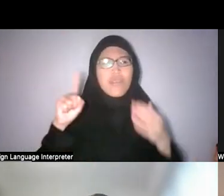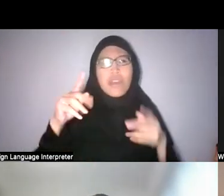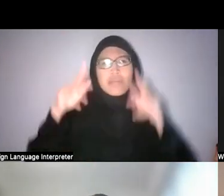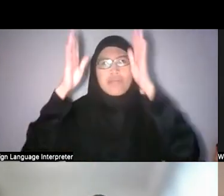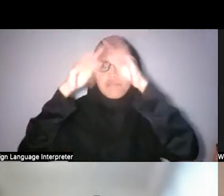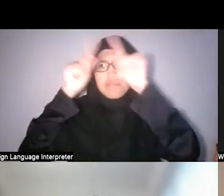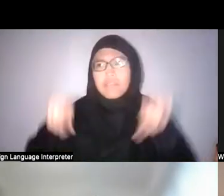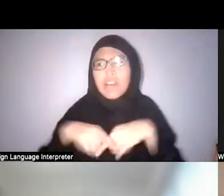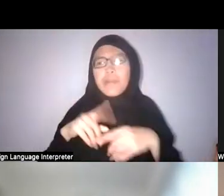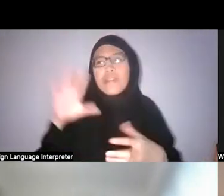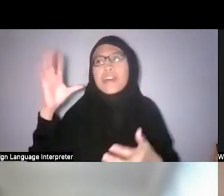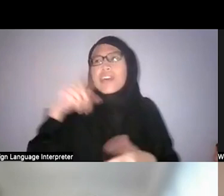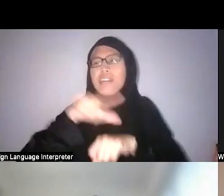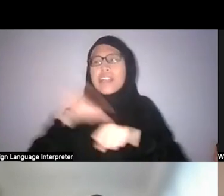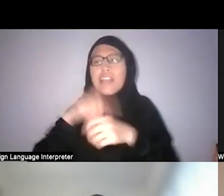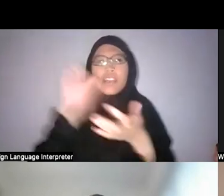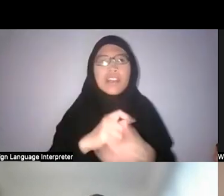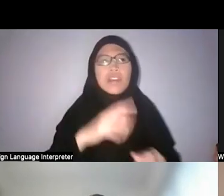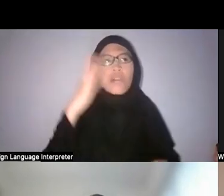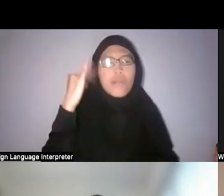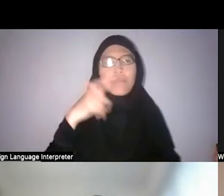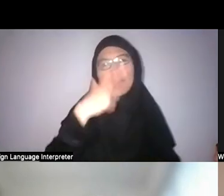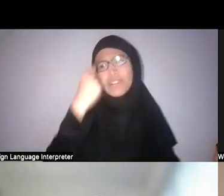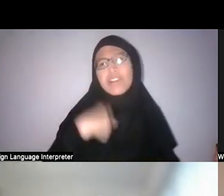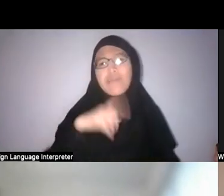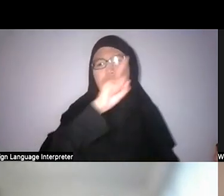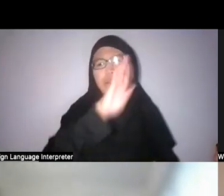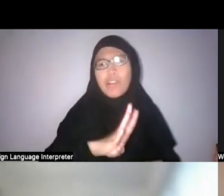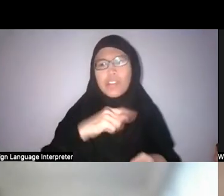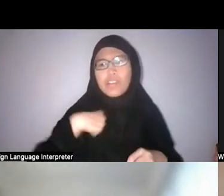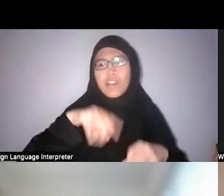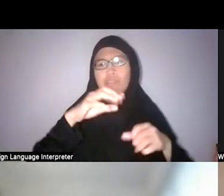when a quarter of our country is reclaimed land.